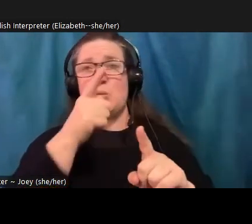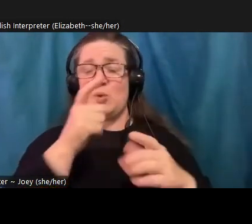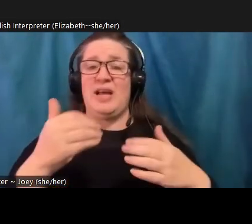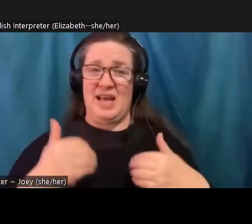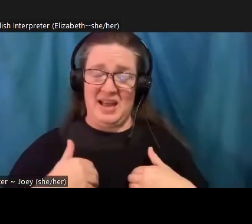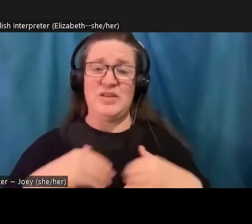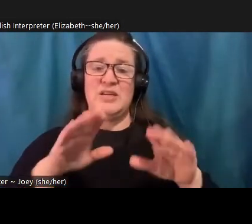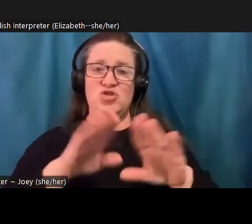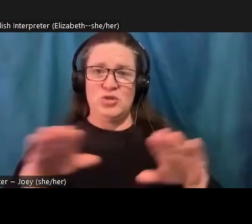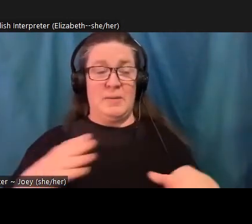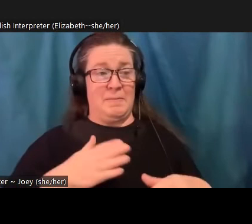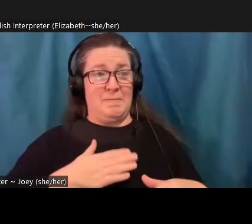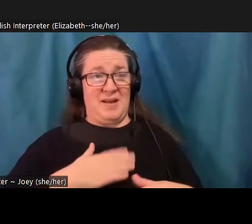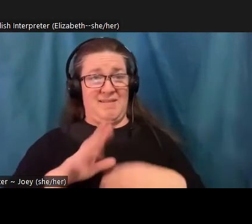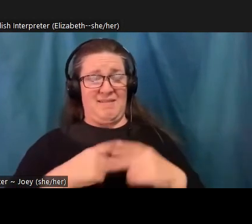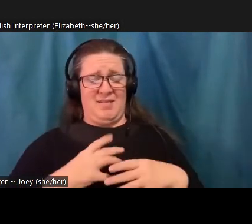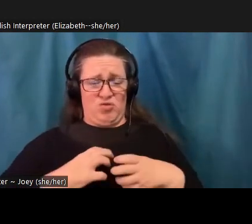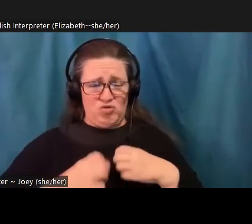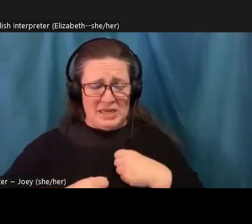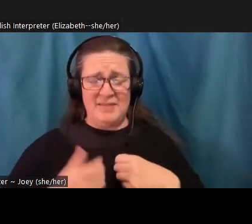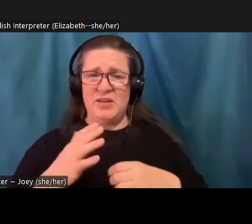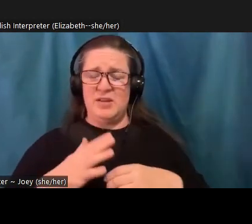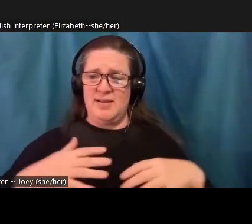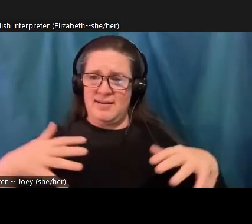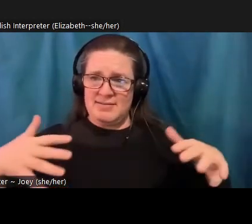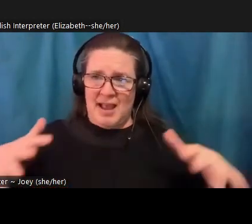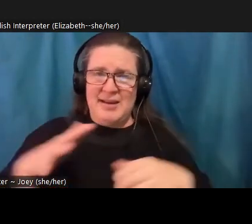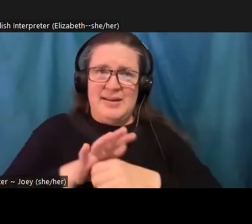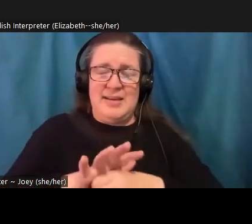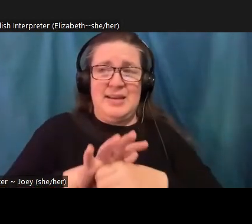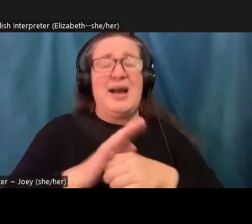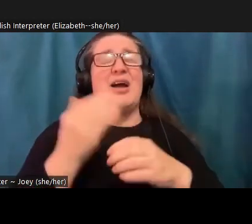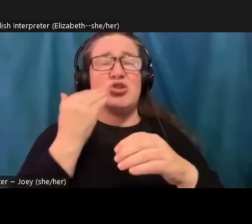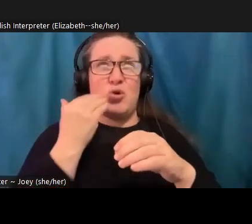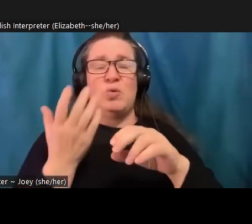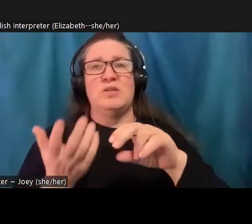the anxiety, I feel I know how much more magnified it is by having children. And it's not to say that those of us who don't